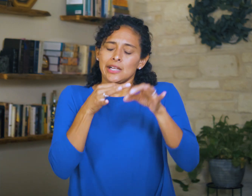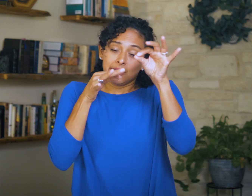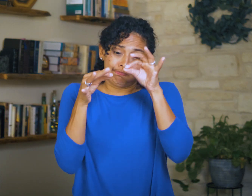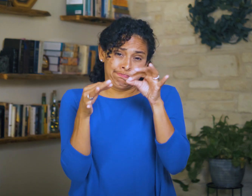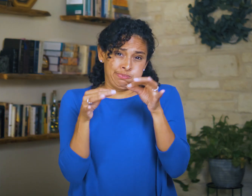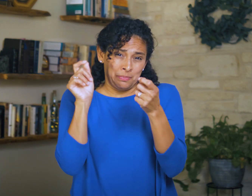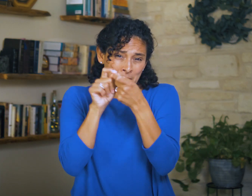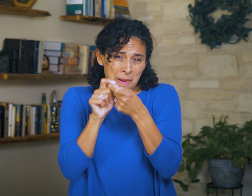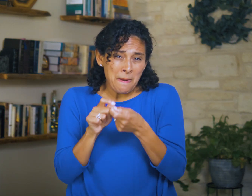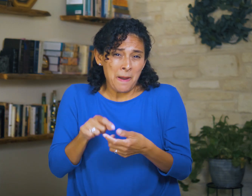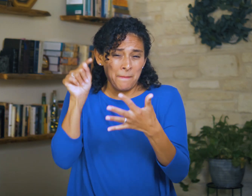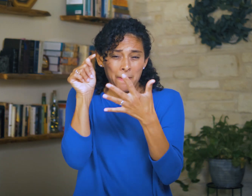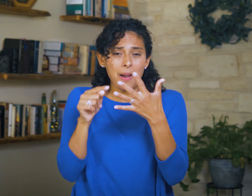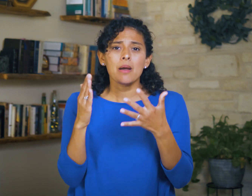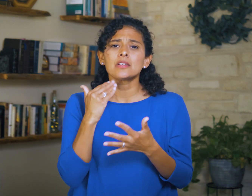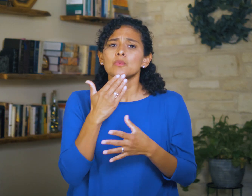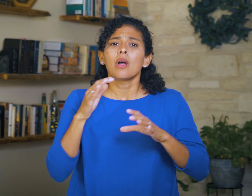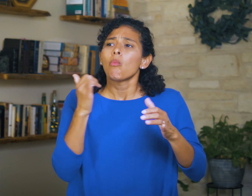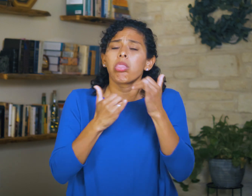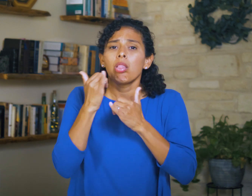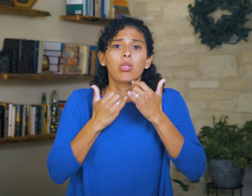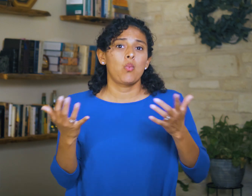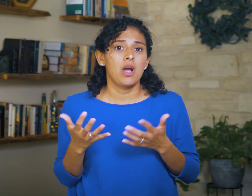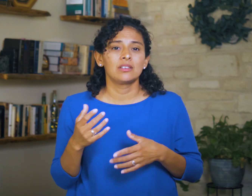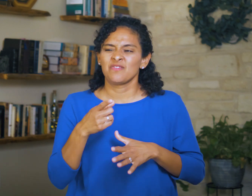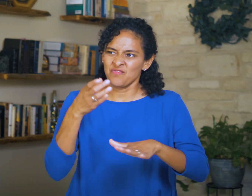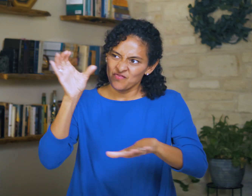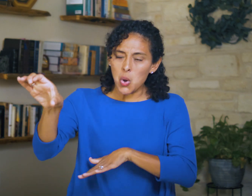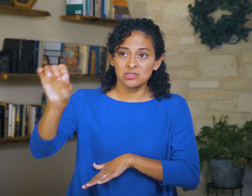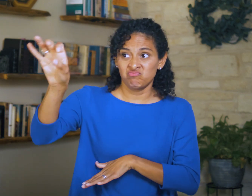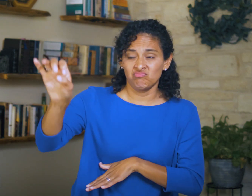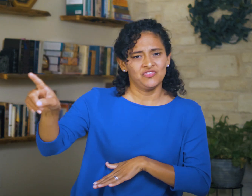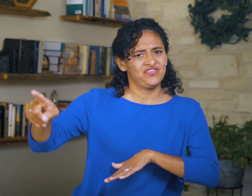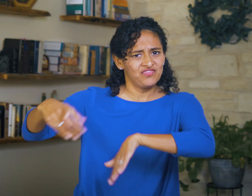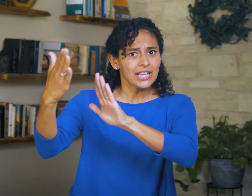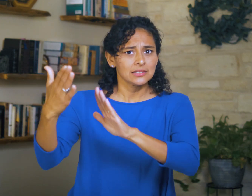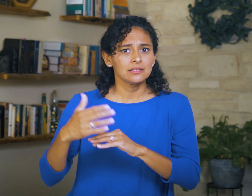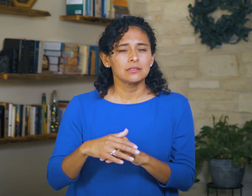details everything Israel has done wrong, forcing them to face it.